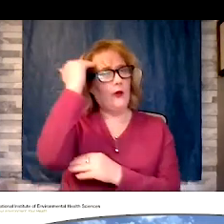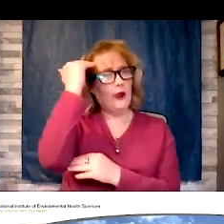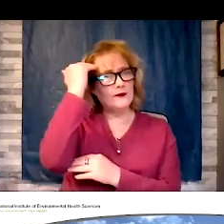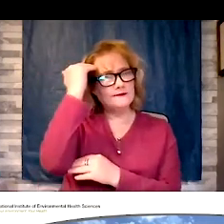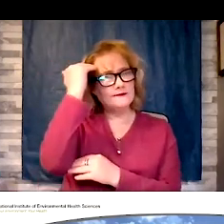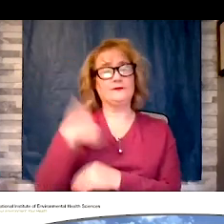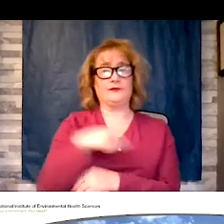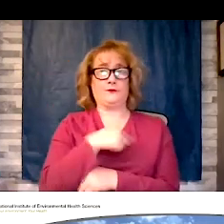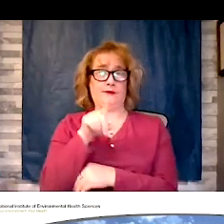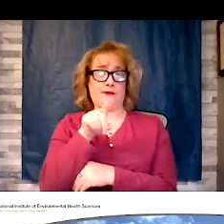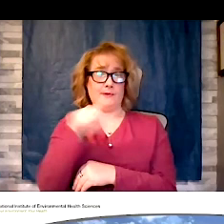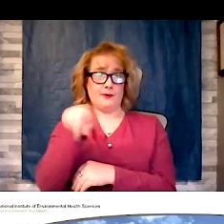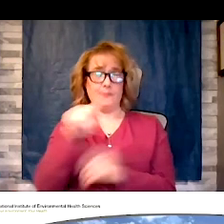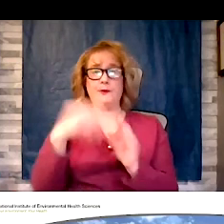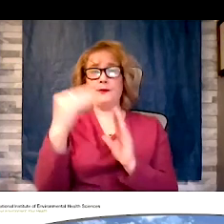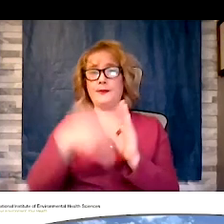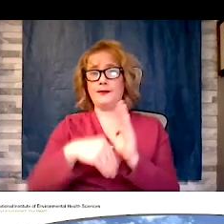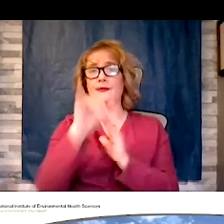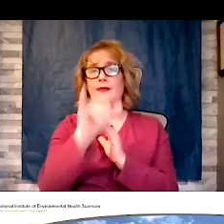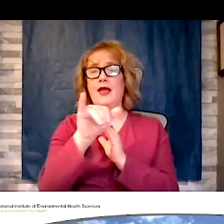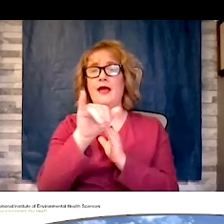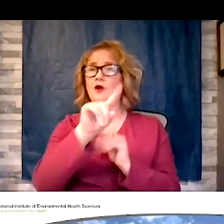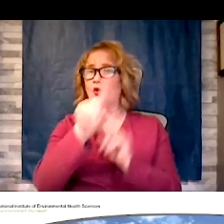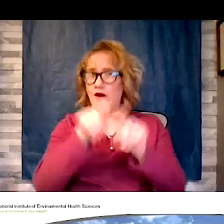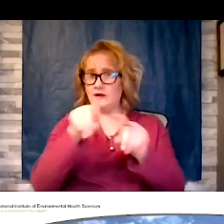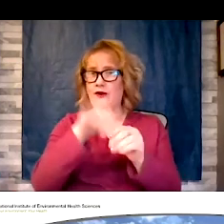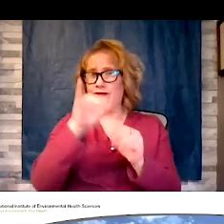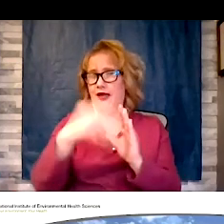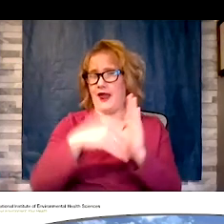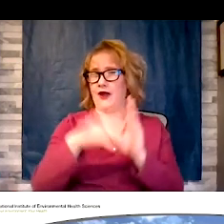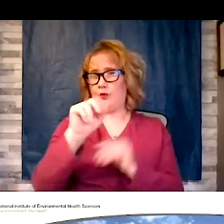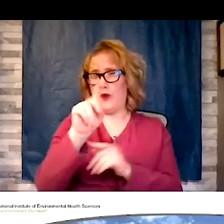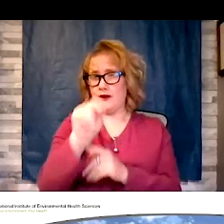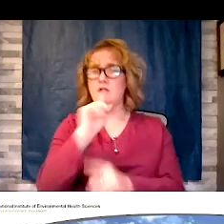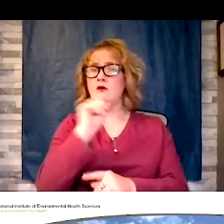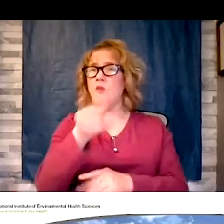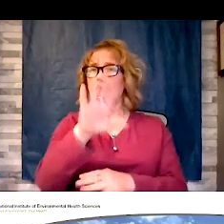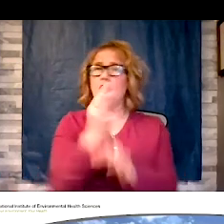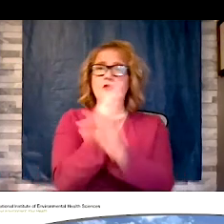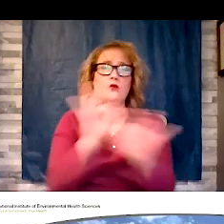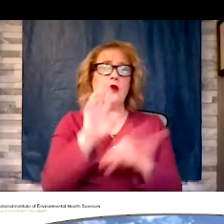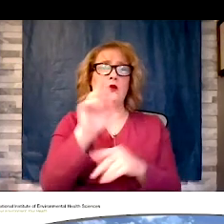wareness. Pleat the ray Don questionnaire. Order your free ray Don test kit and that you